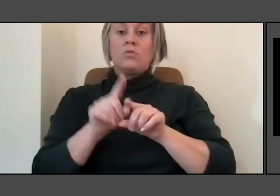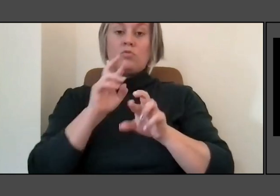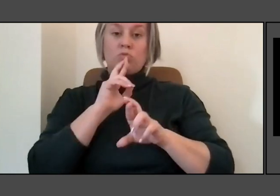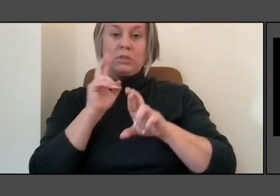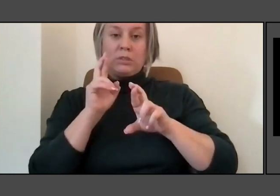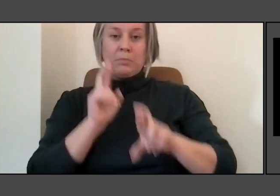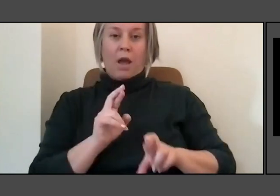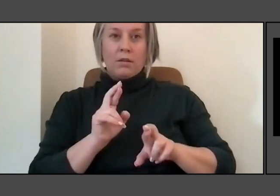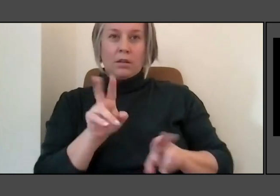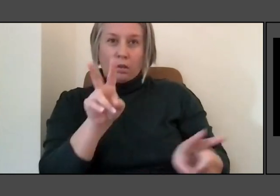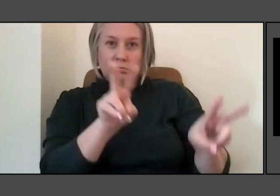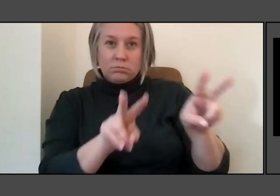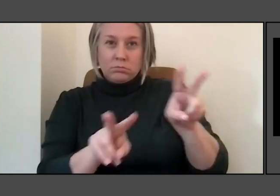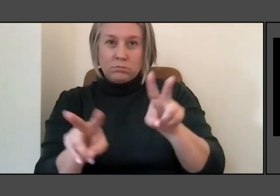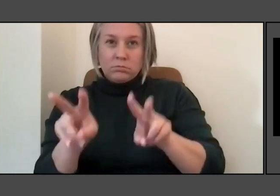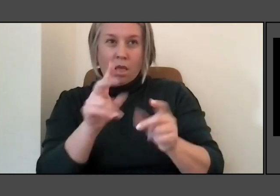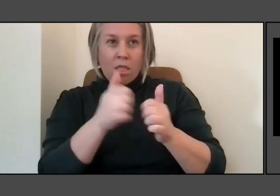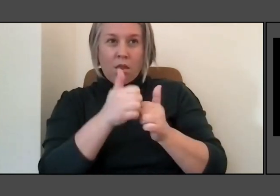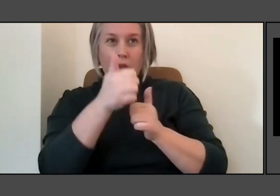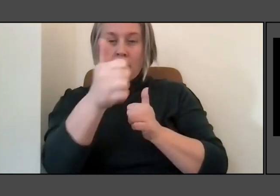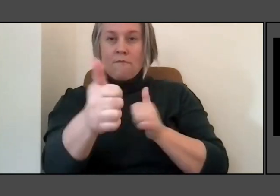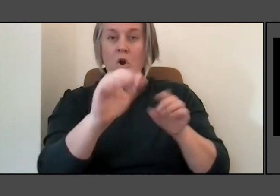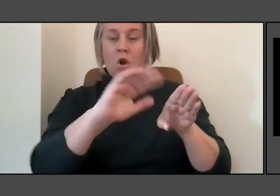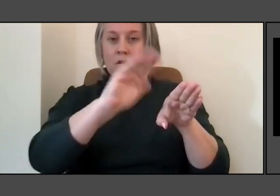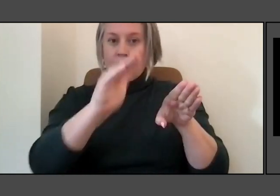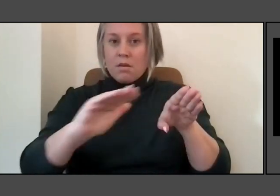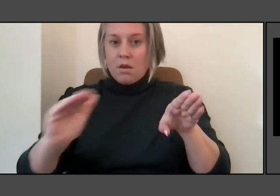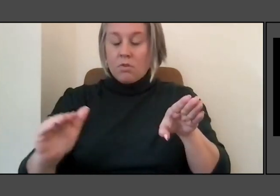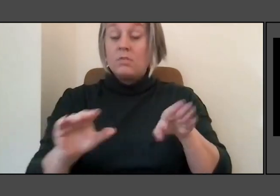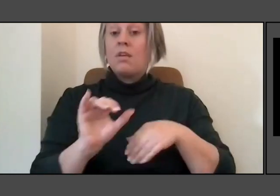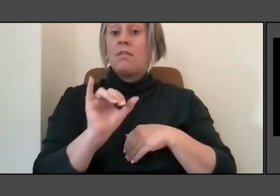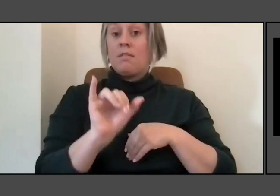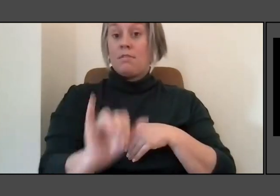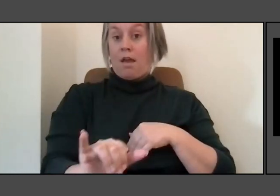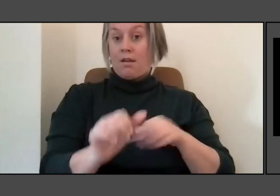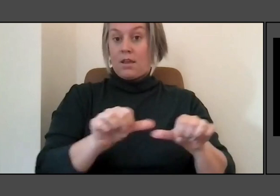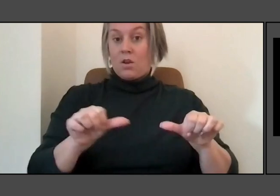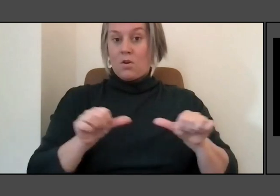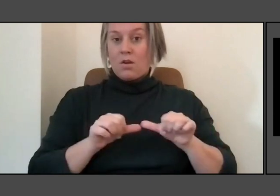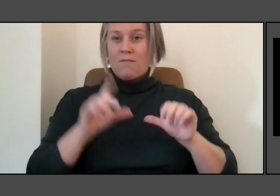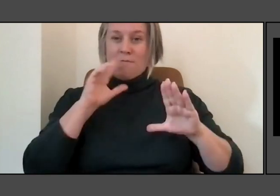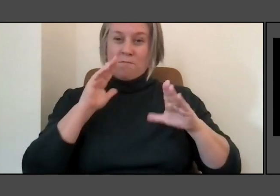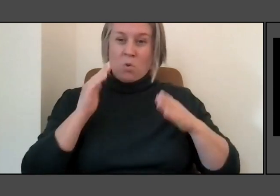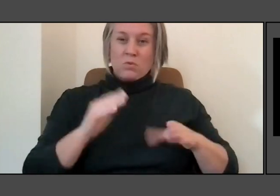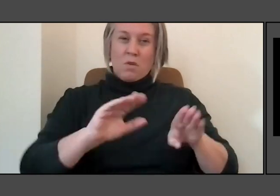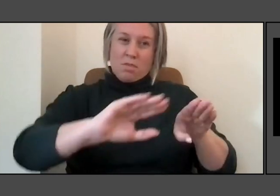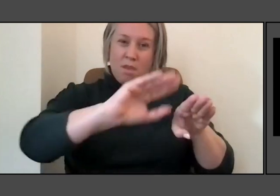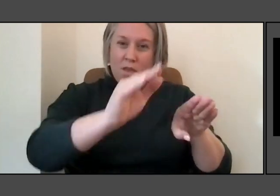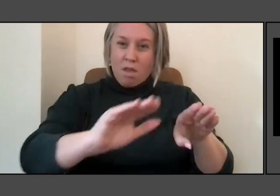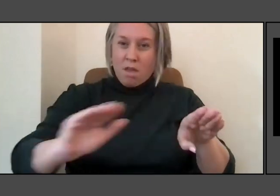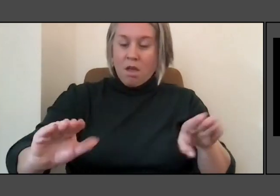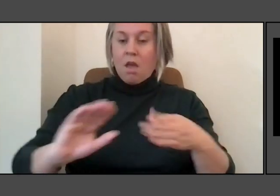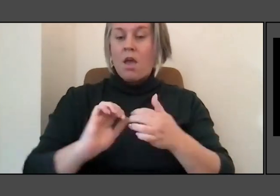So with this site, it's really about the hills and how do I create this water wave?